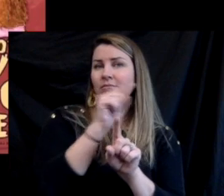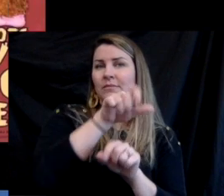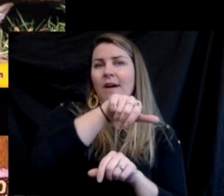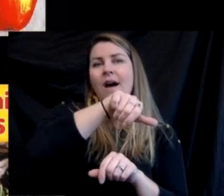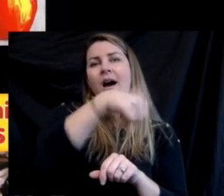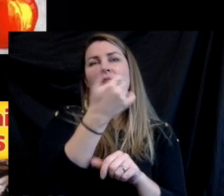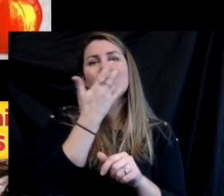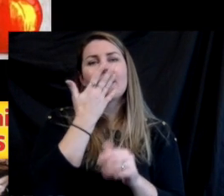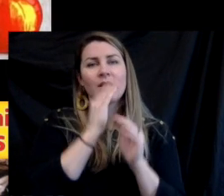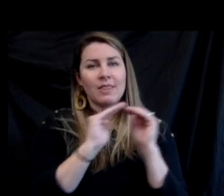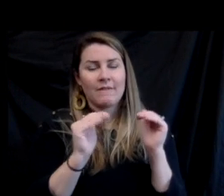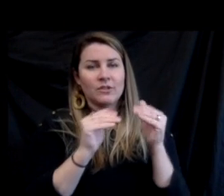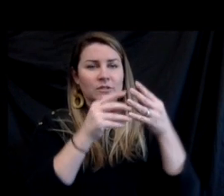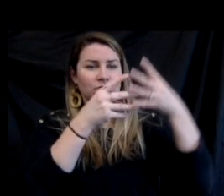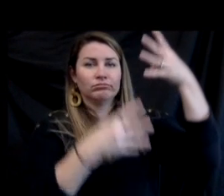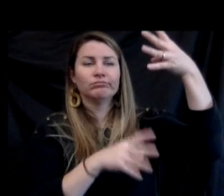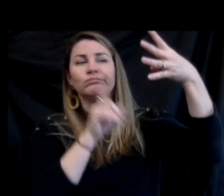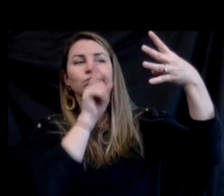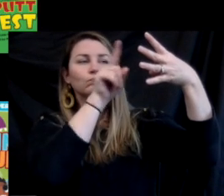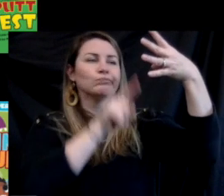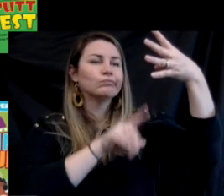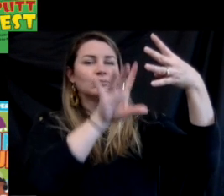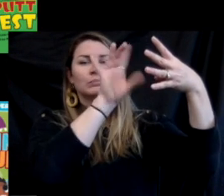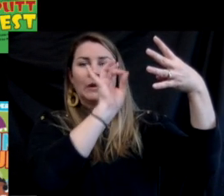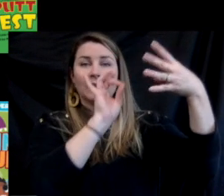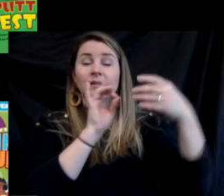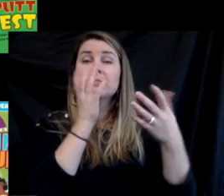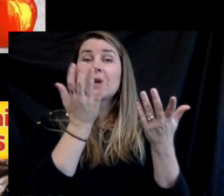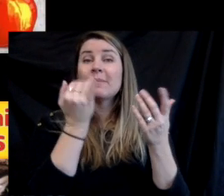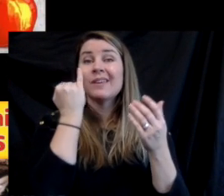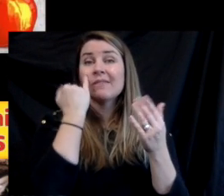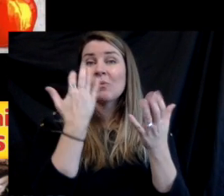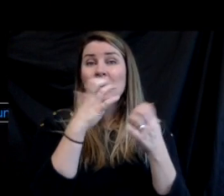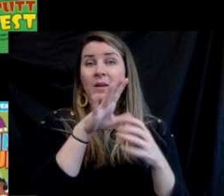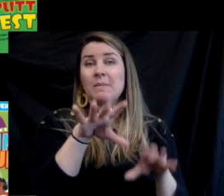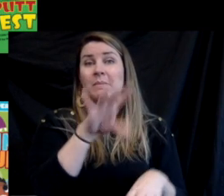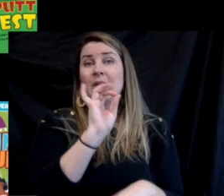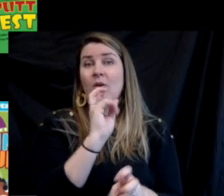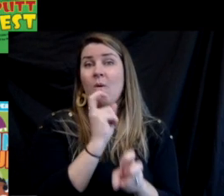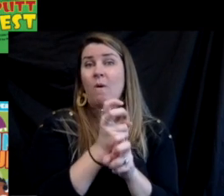they can also go into other color levels. It's not restricted so if a child wants to go up a